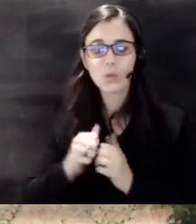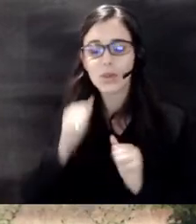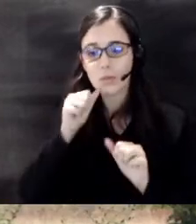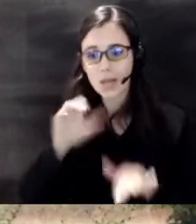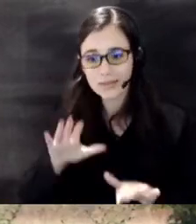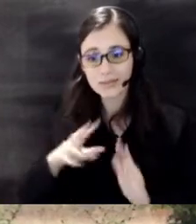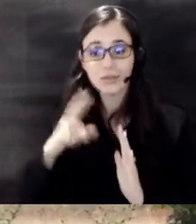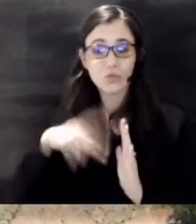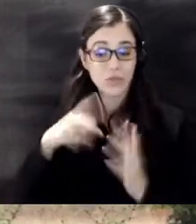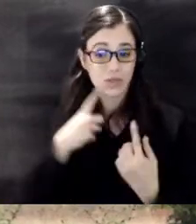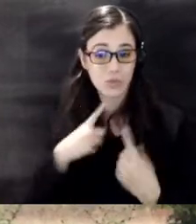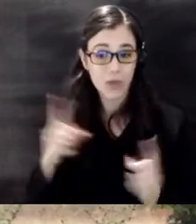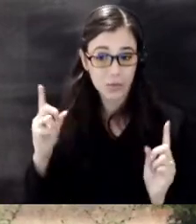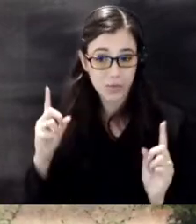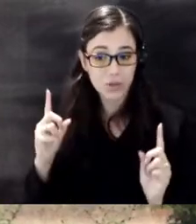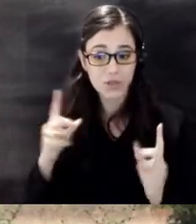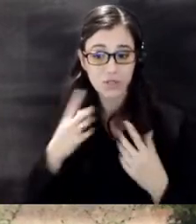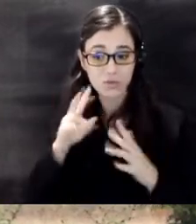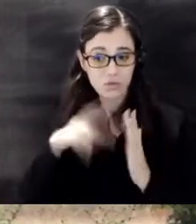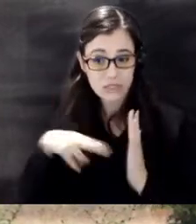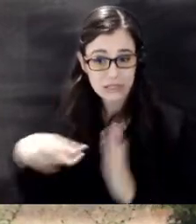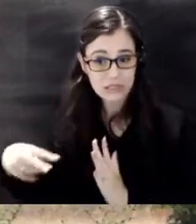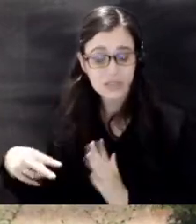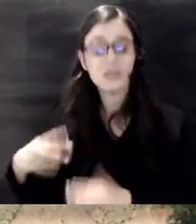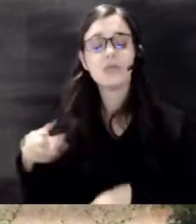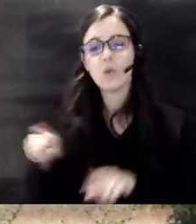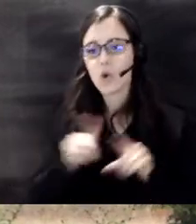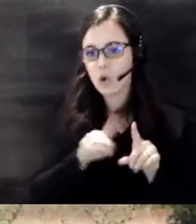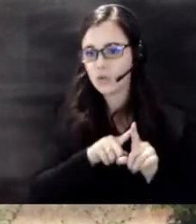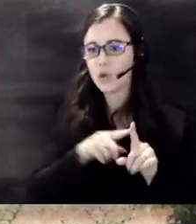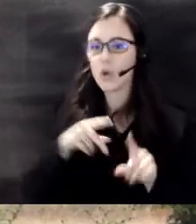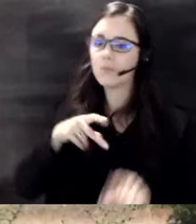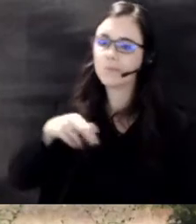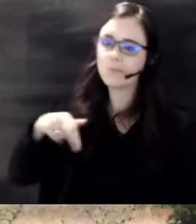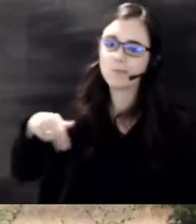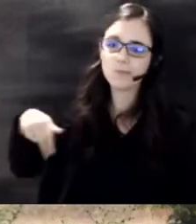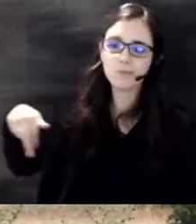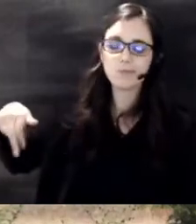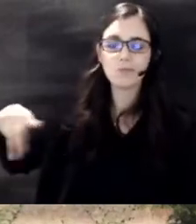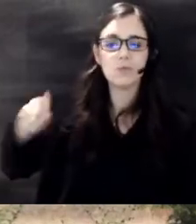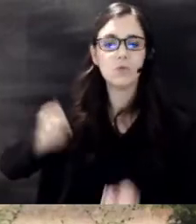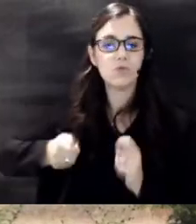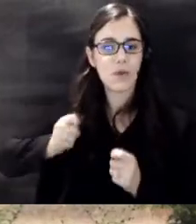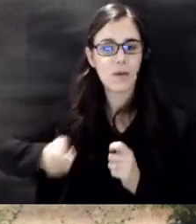Proclamation and a and a walk around the drum on the back in the backgrounds of the museum